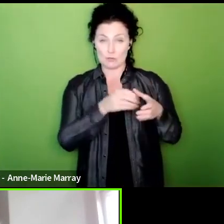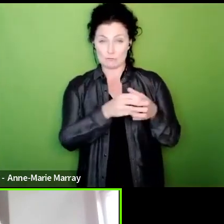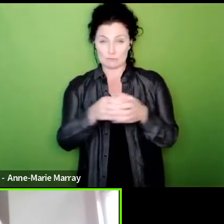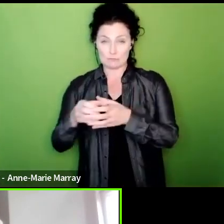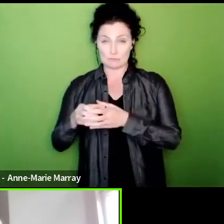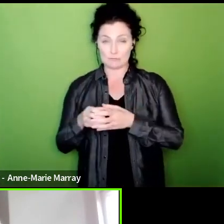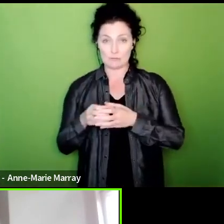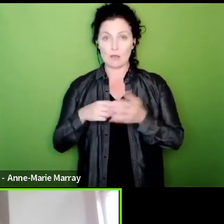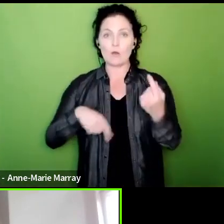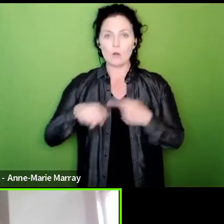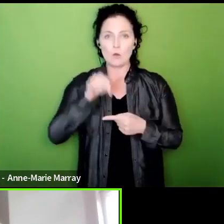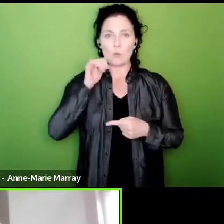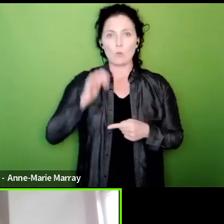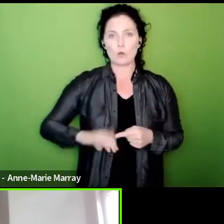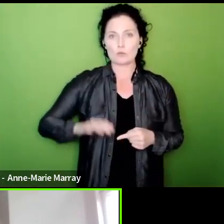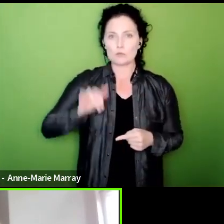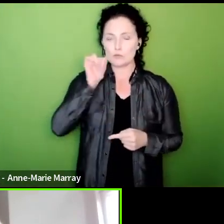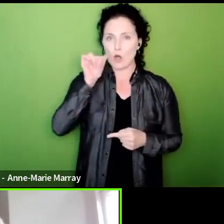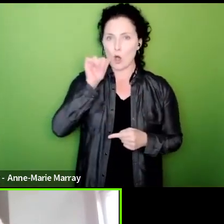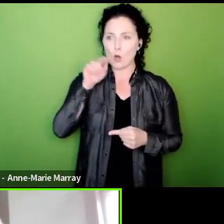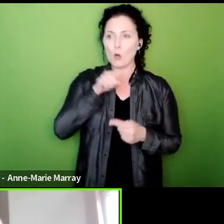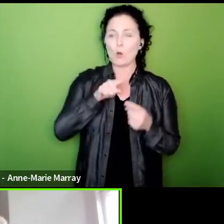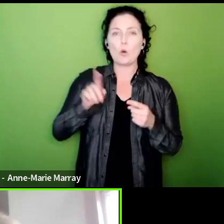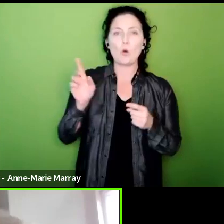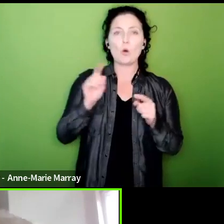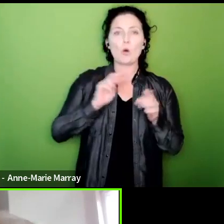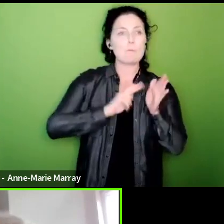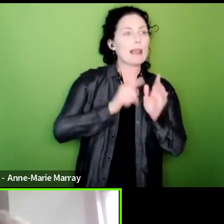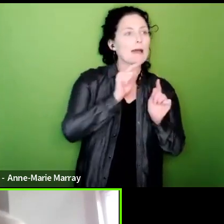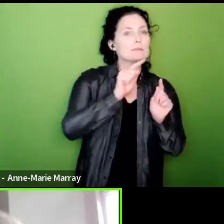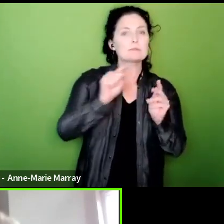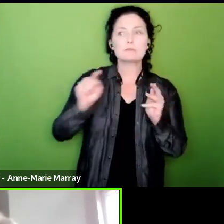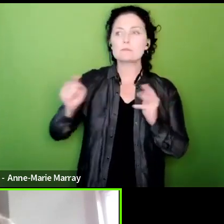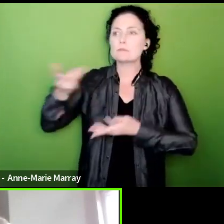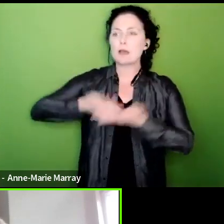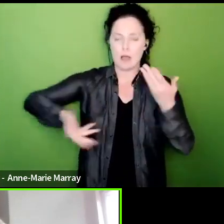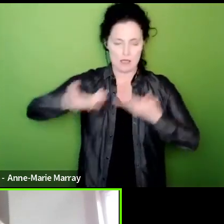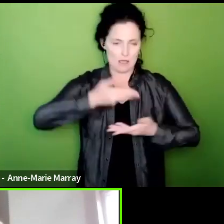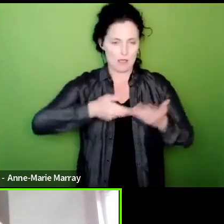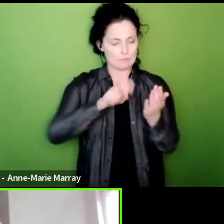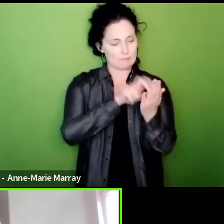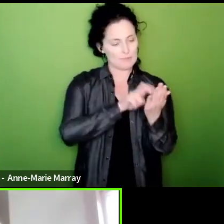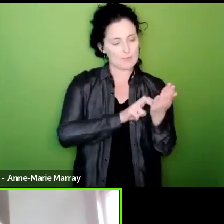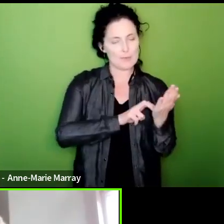of those unions are and to make any announcements and from there it follows there for the earliest